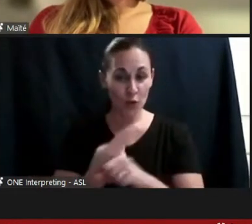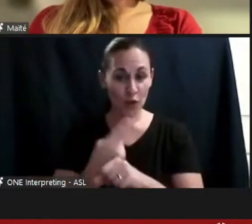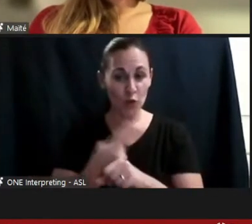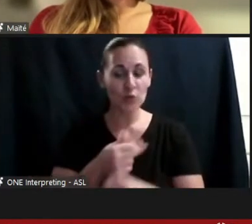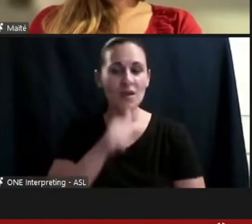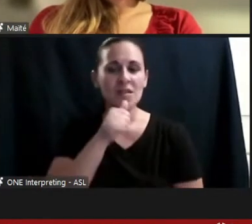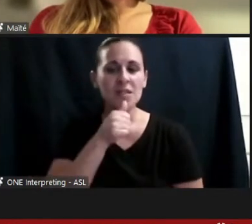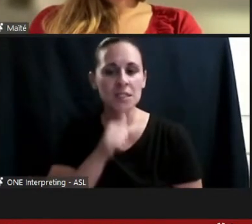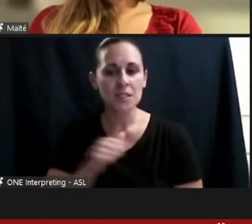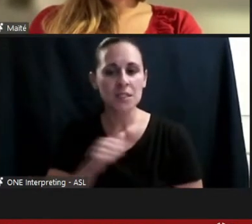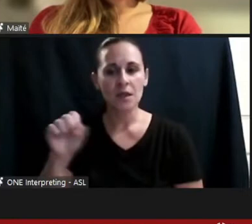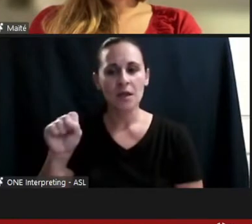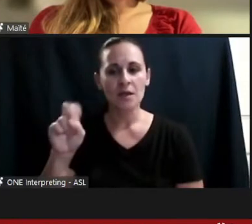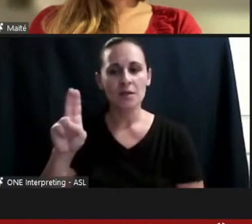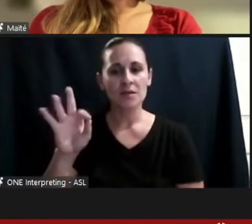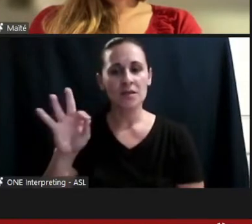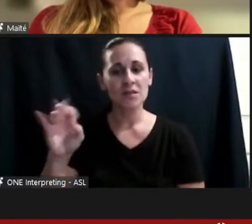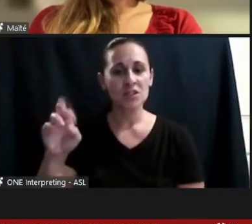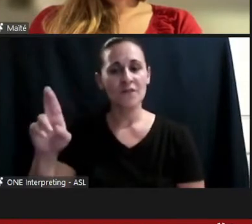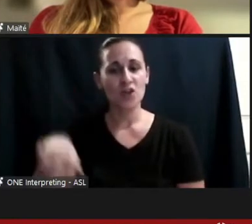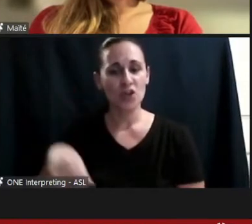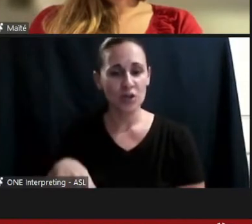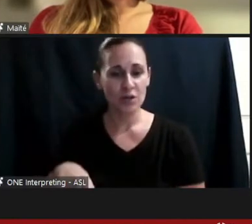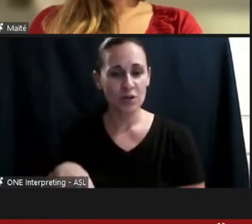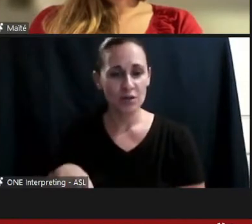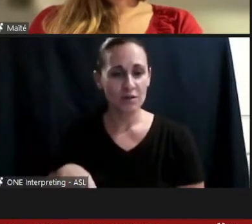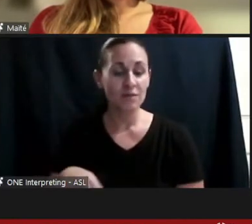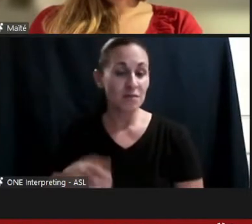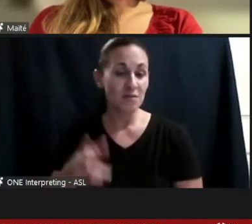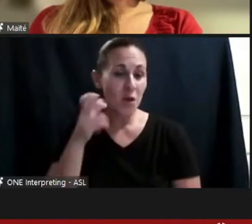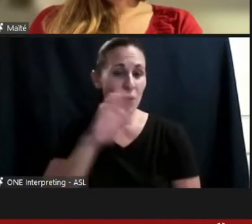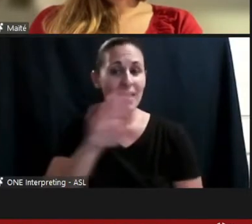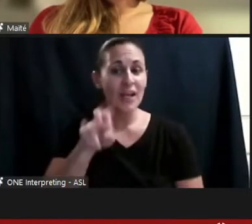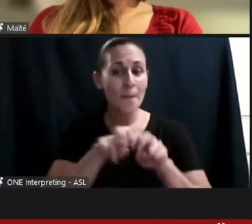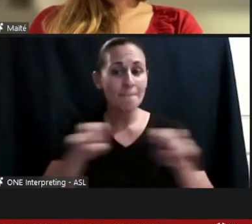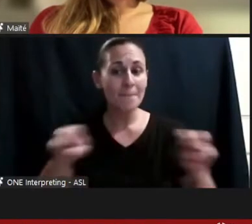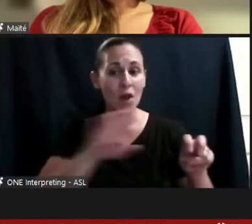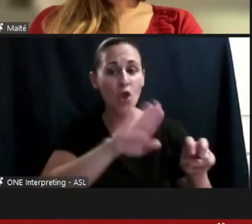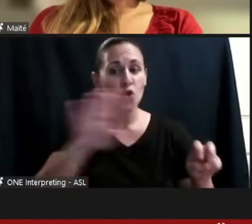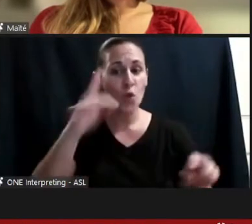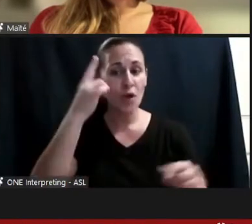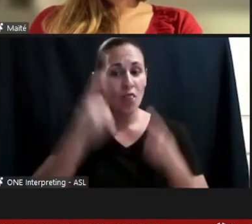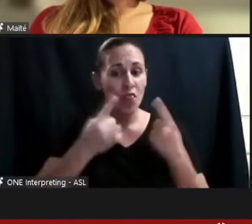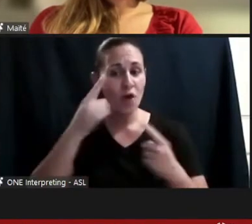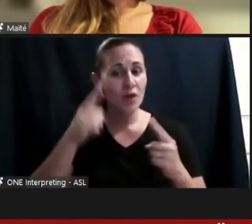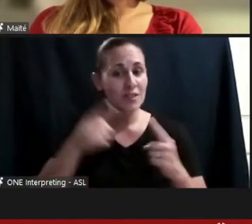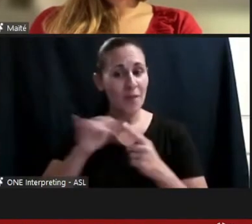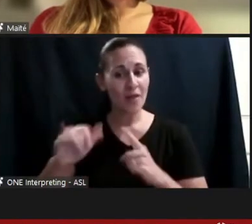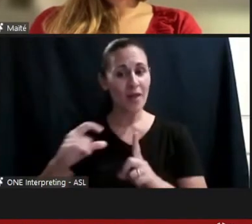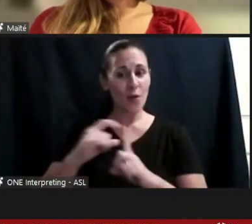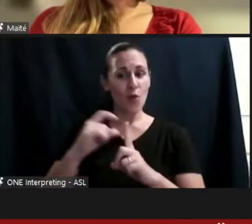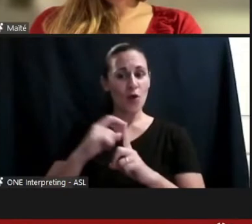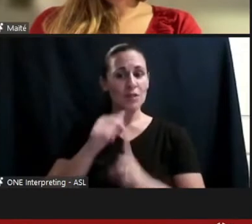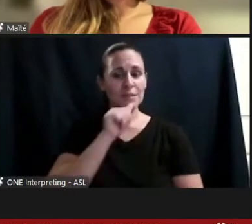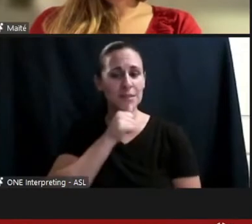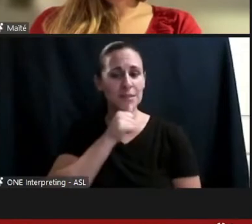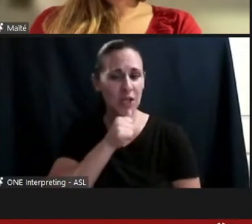I'd be interested to hear the panel's thoughts on that. You know, taking our journeys as an